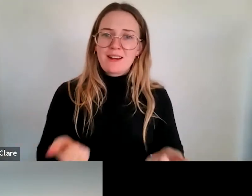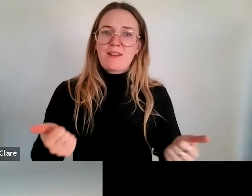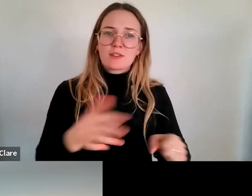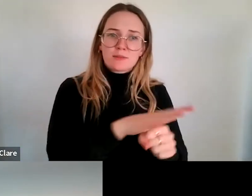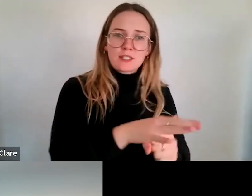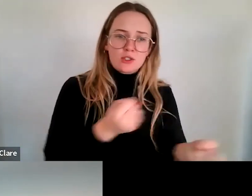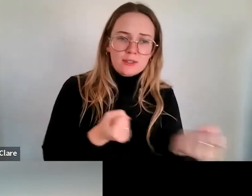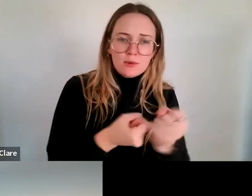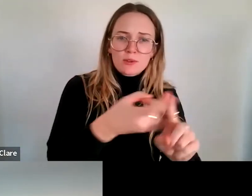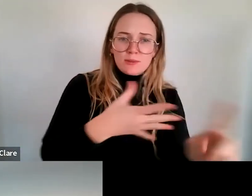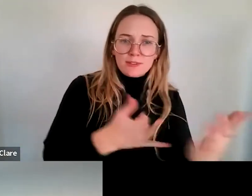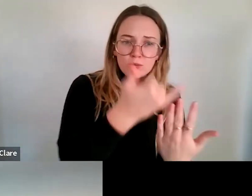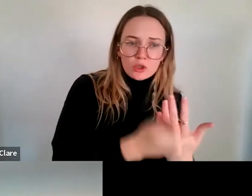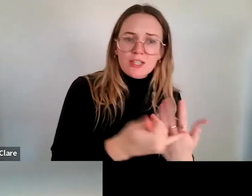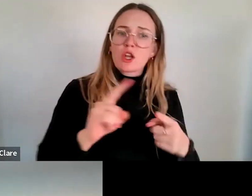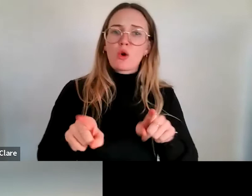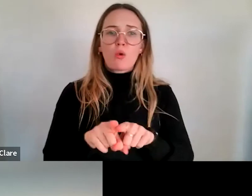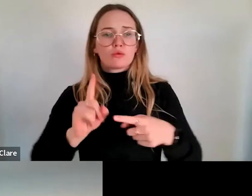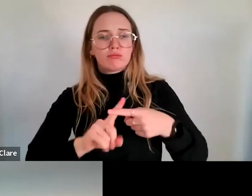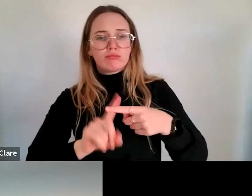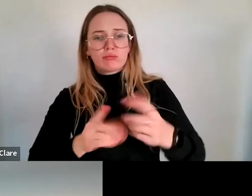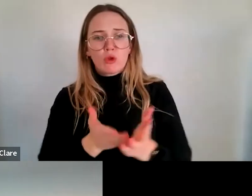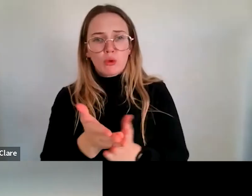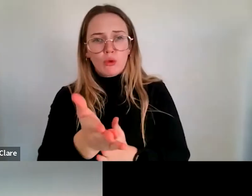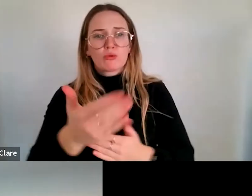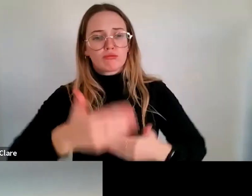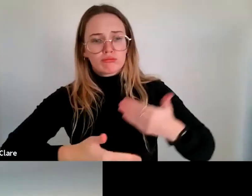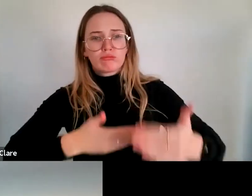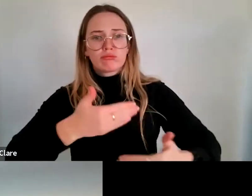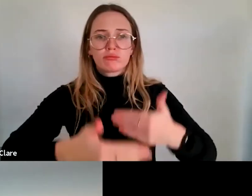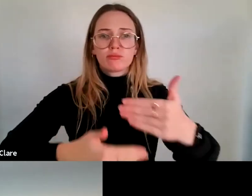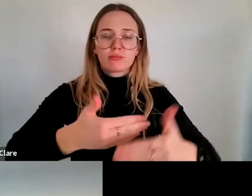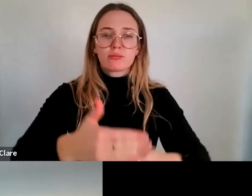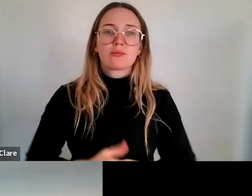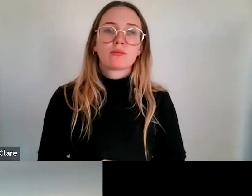activity over time. We know that coming